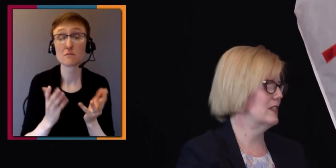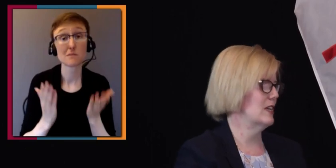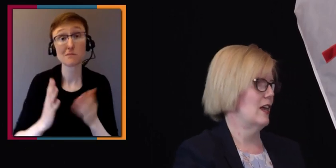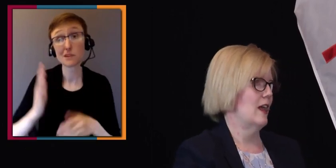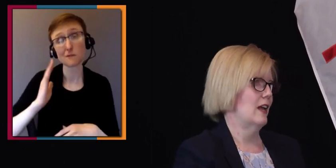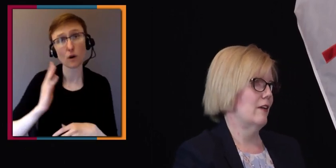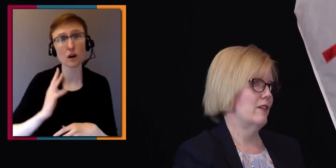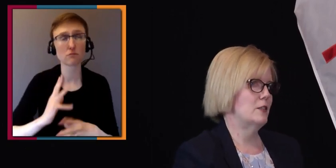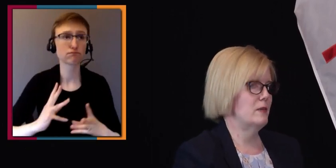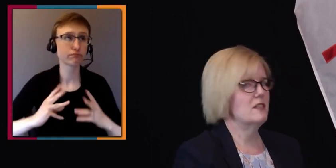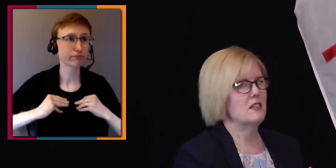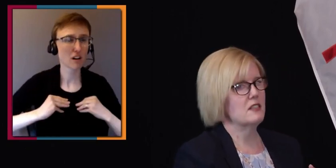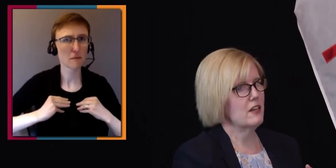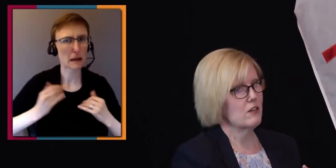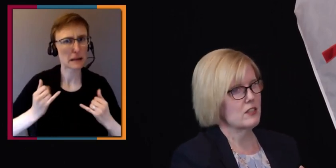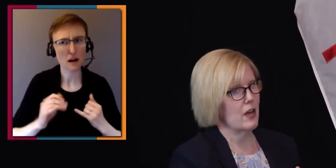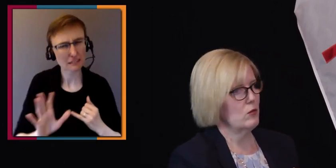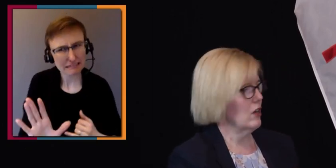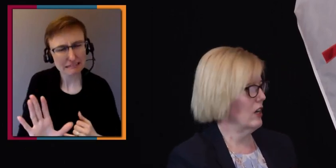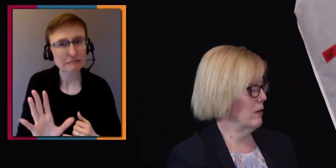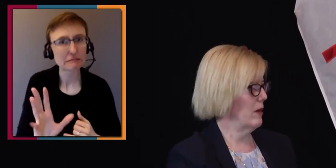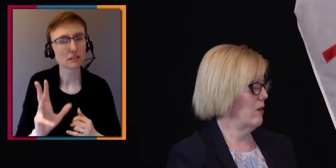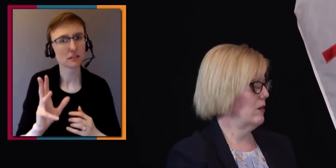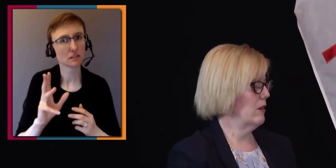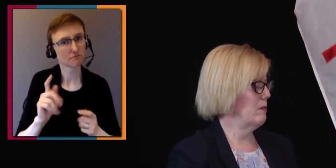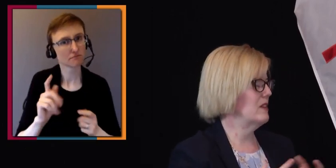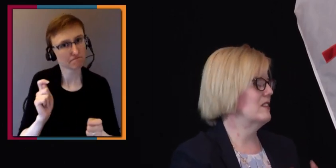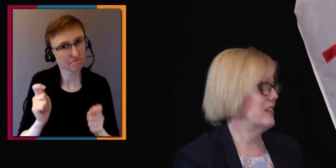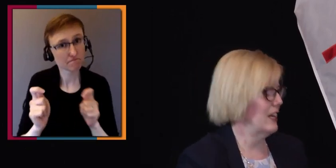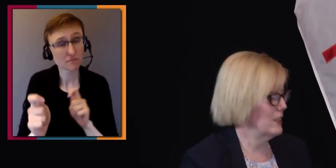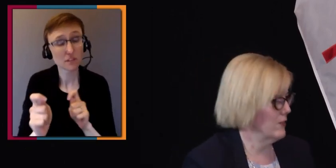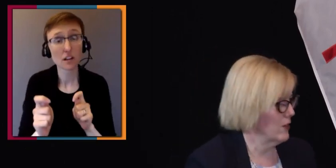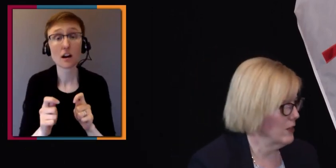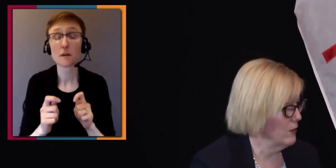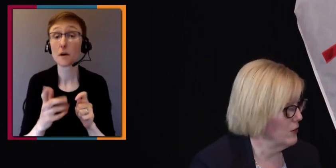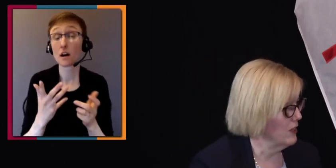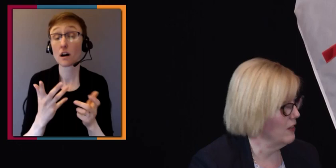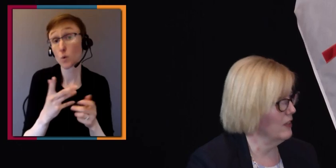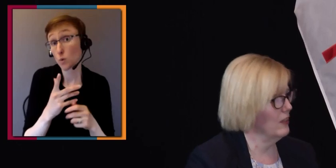If it's business leaders, I will talk about the business case for inclusion you know,